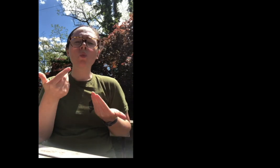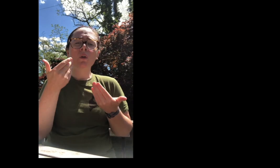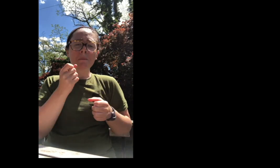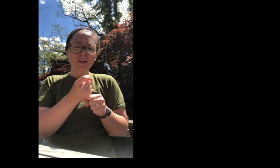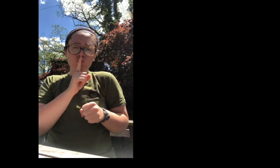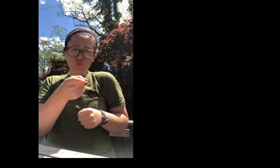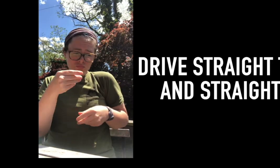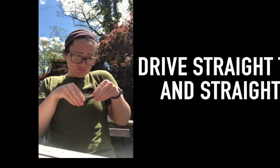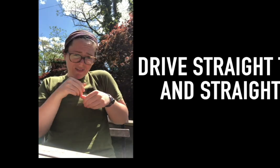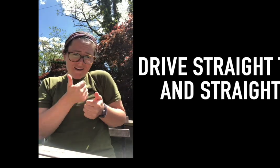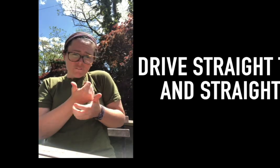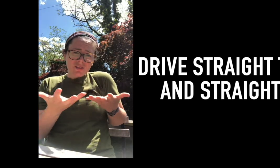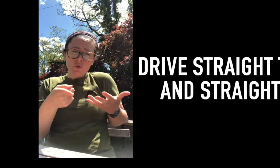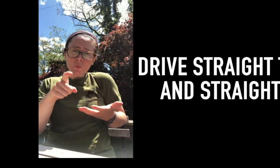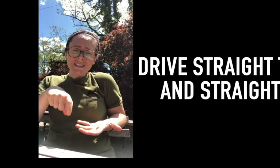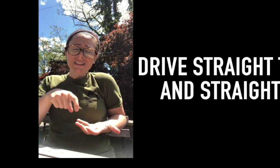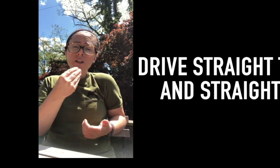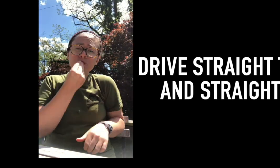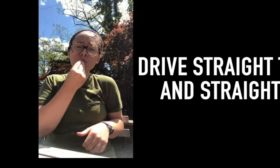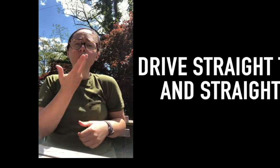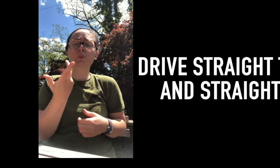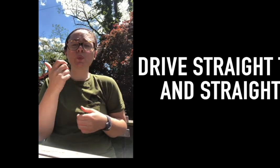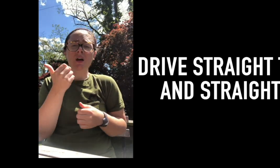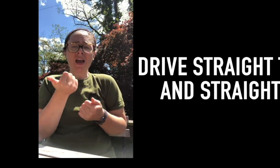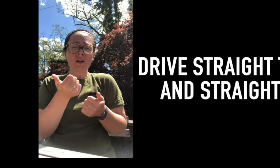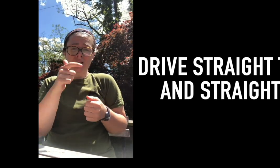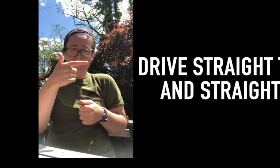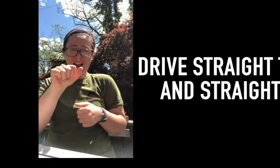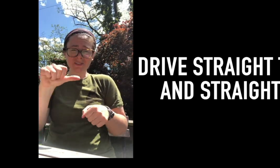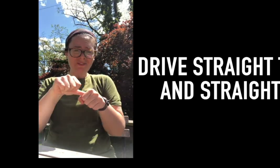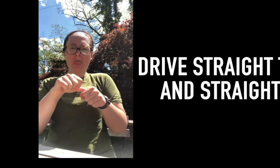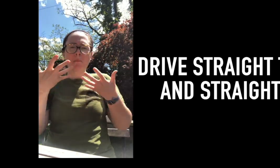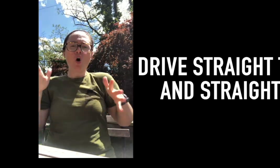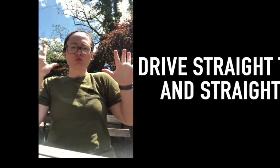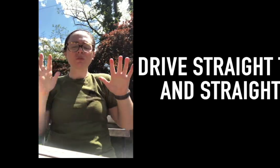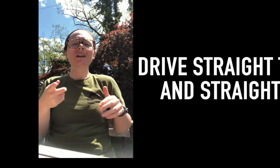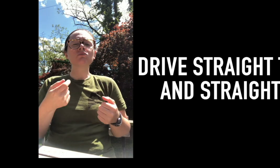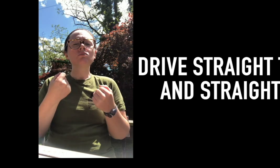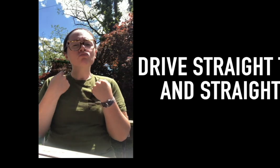we recommend you don’t make stops on the way there. Which means you need to pack everything you might need and make sure you fill up for gas in your neighborhood.